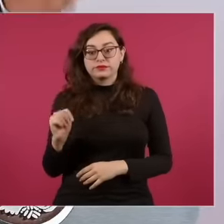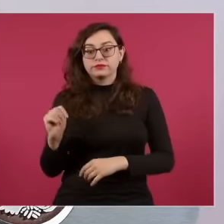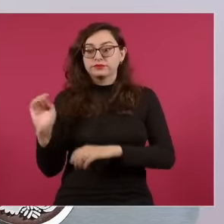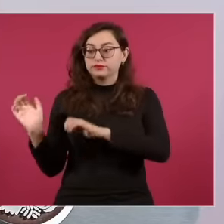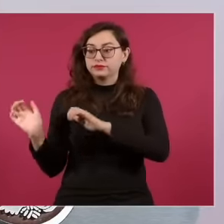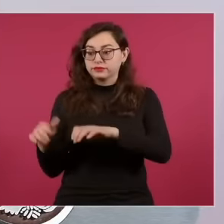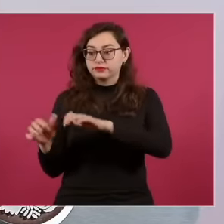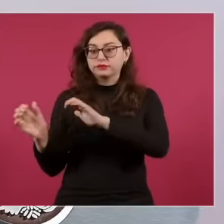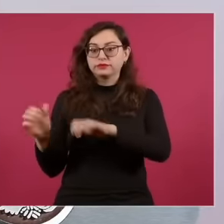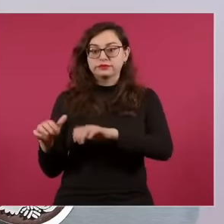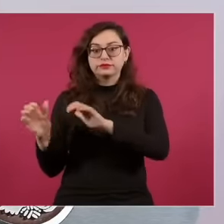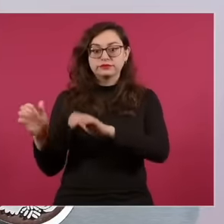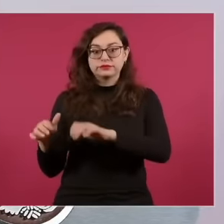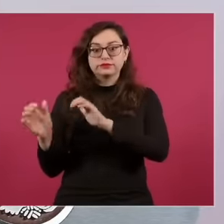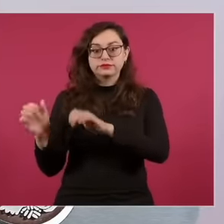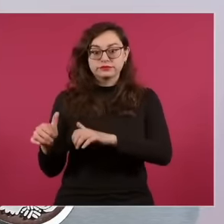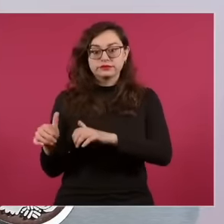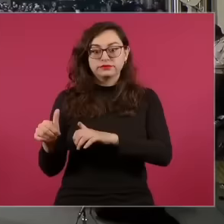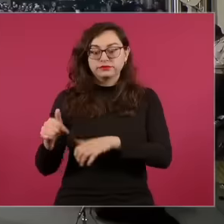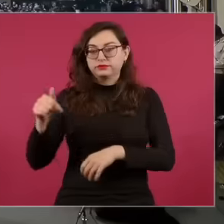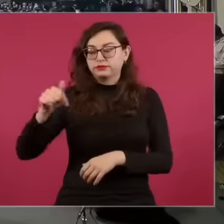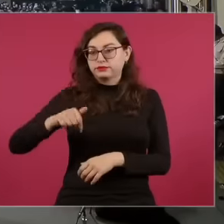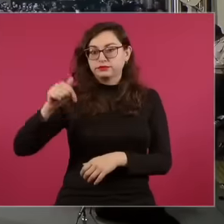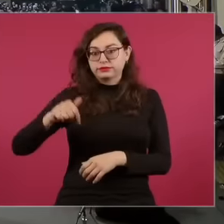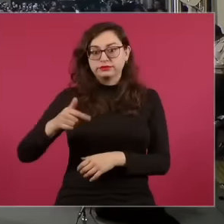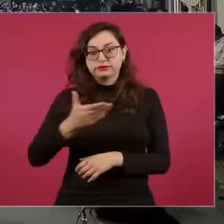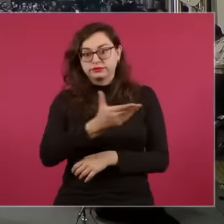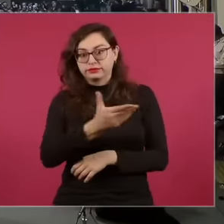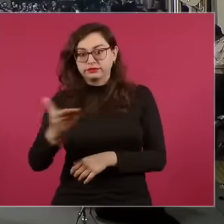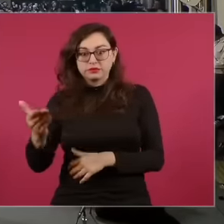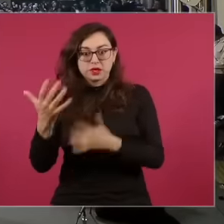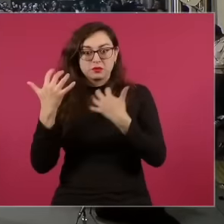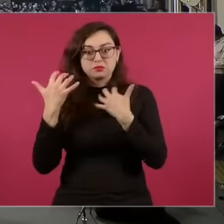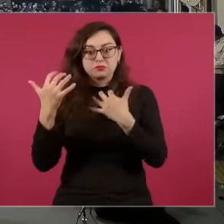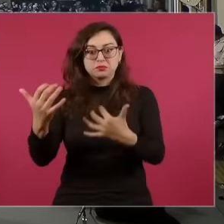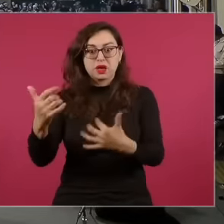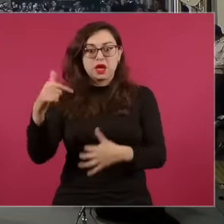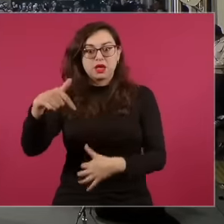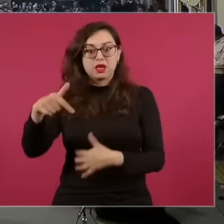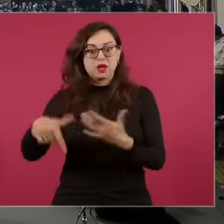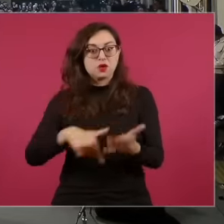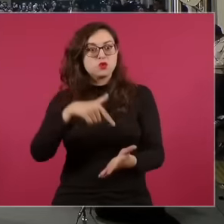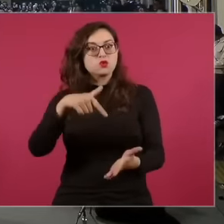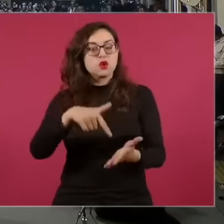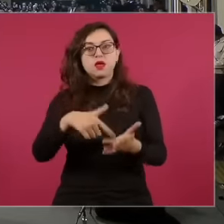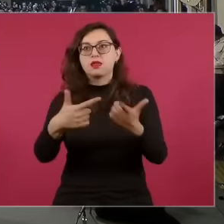present in this treasury room which is already a venue for freedom of speech and communication